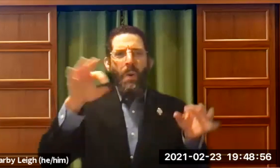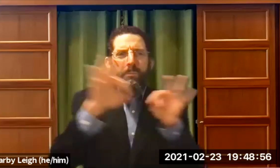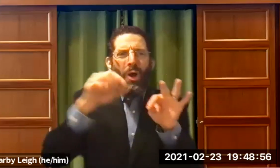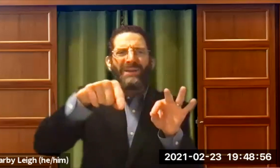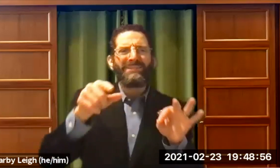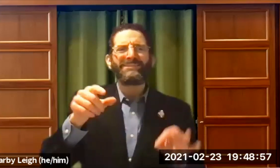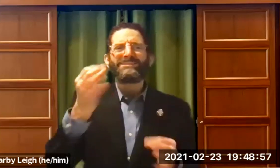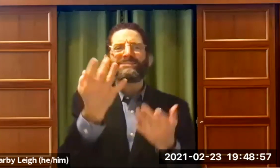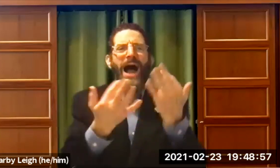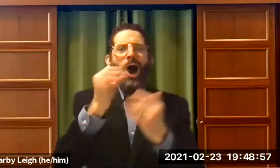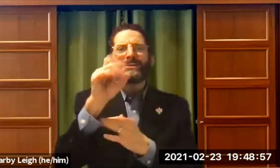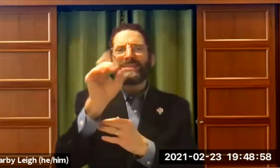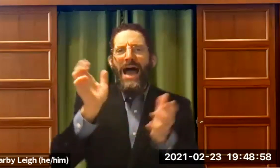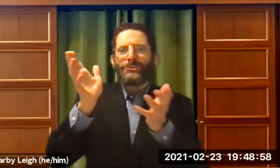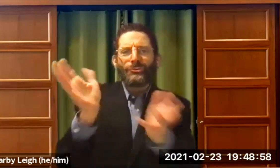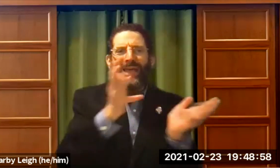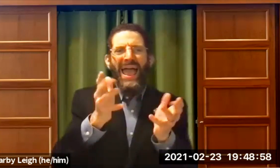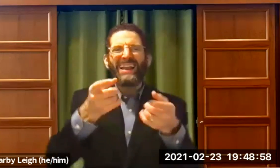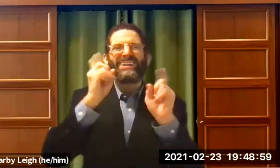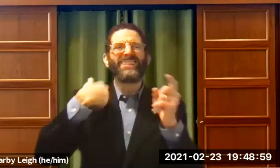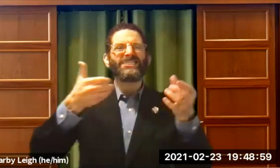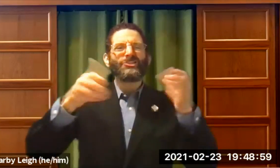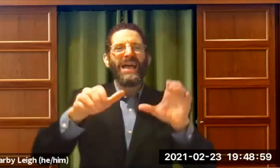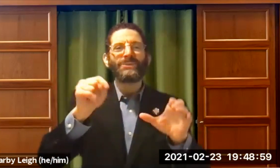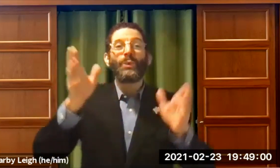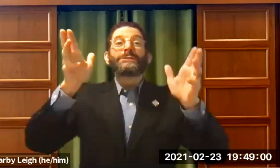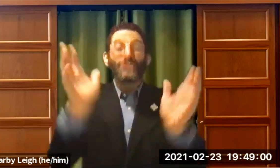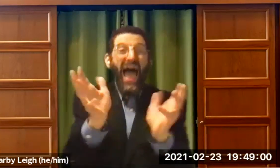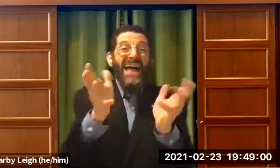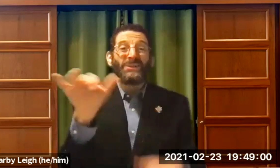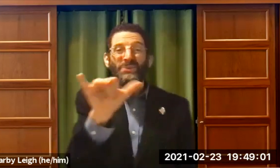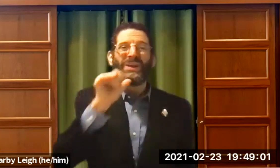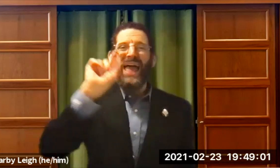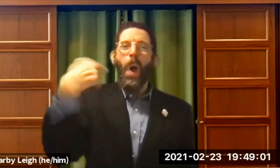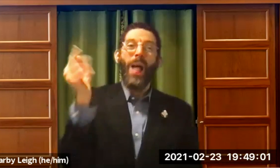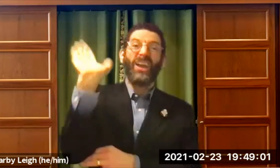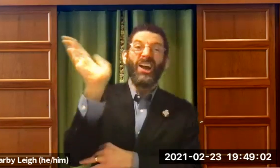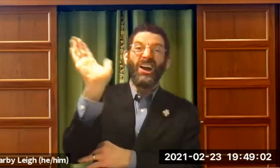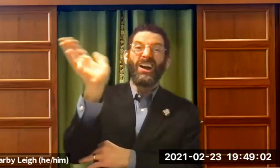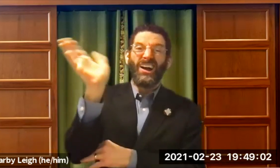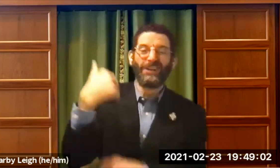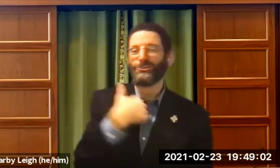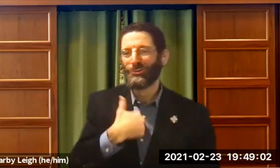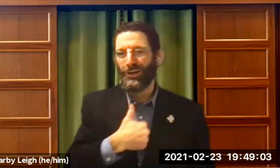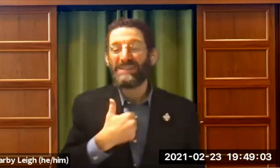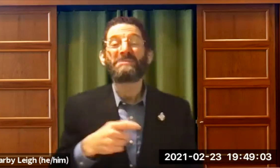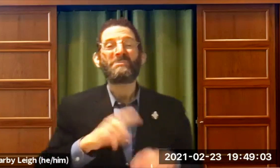But I know that it's really important during this fireside chat to give you a chance to speak also.